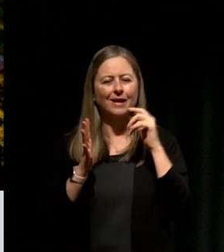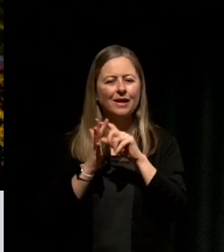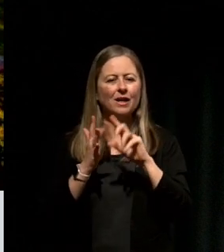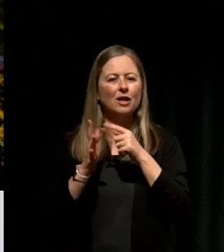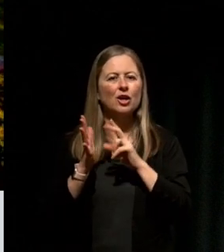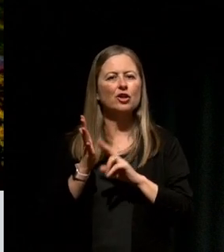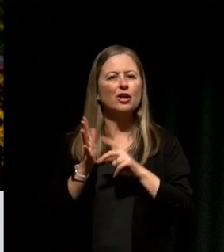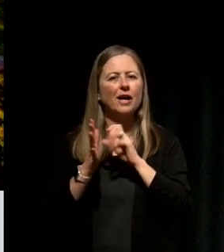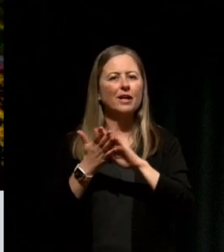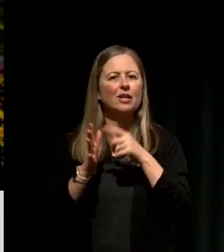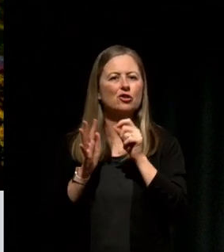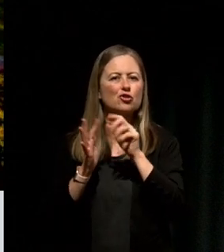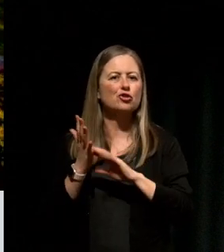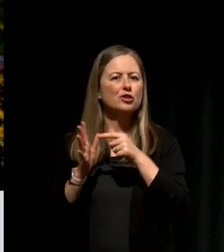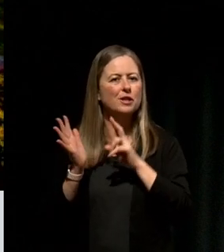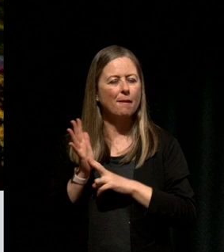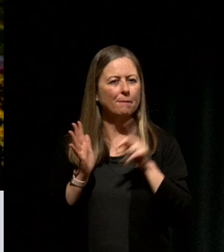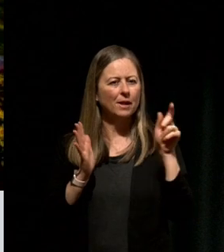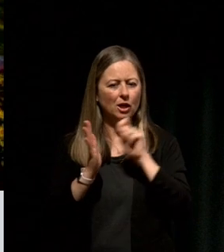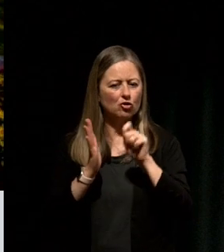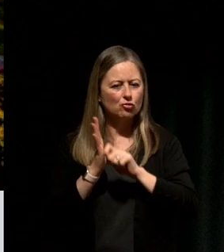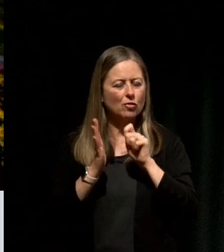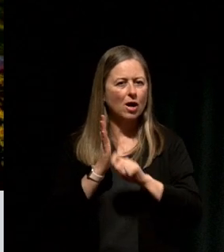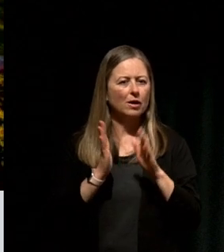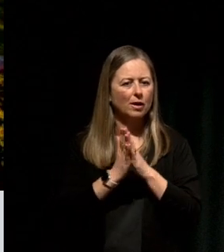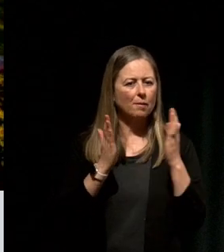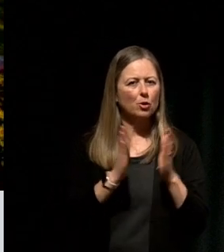she'd written a book with a couple of other authors called the "15 Commitments of Conscious